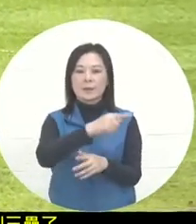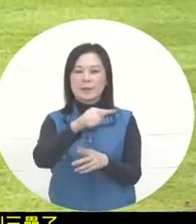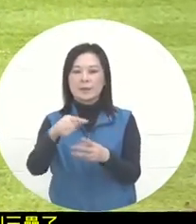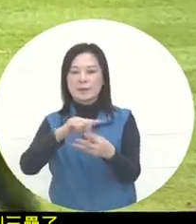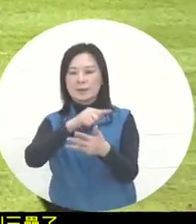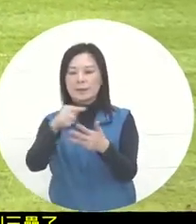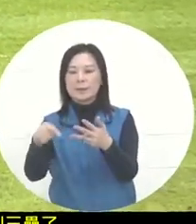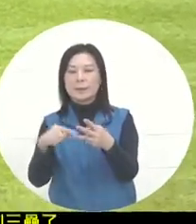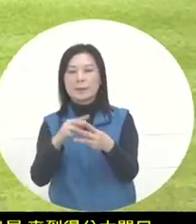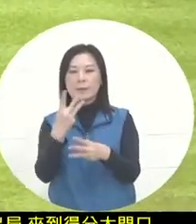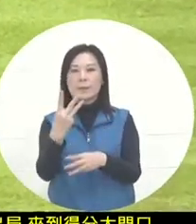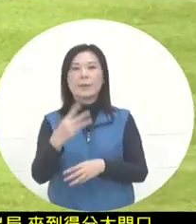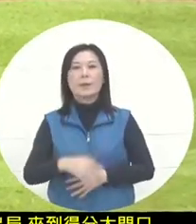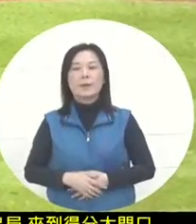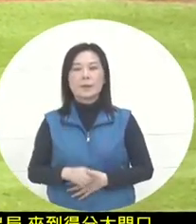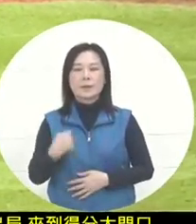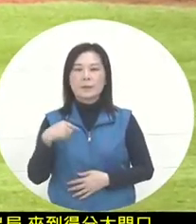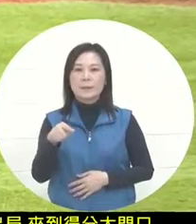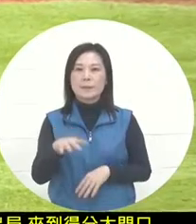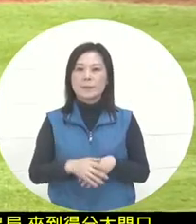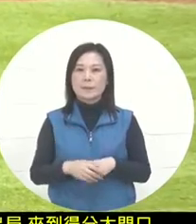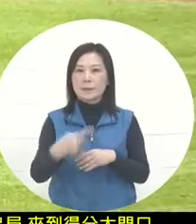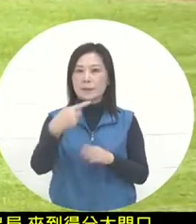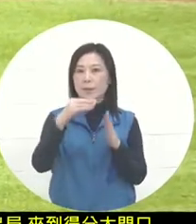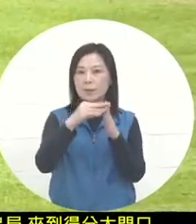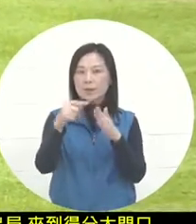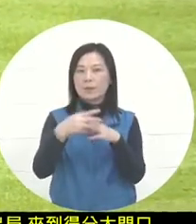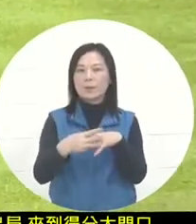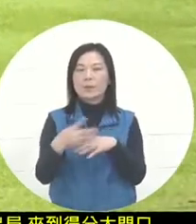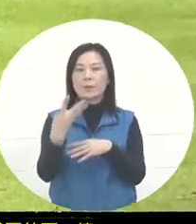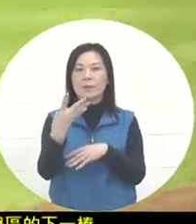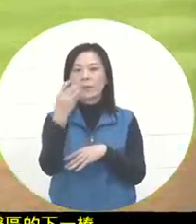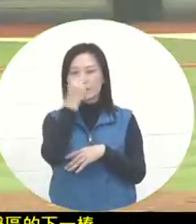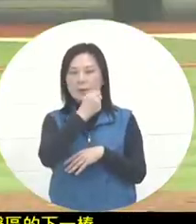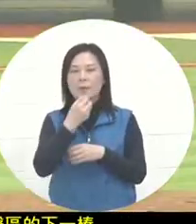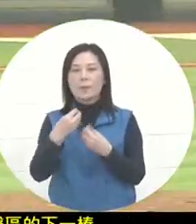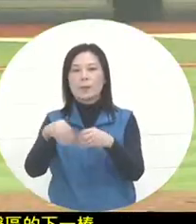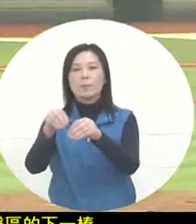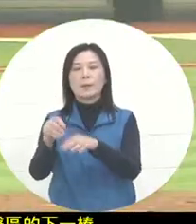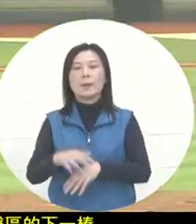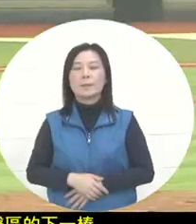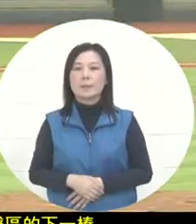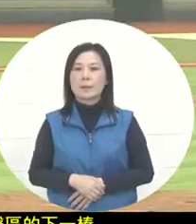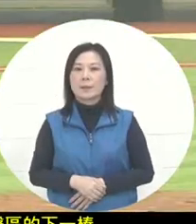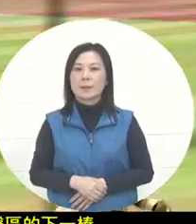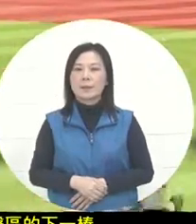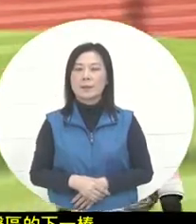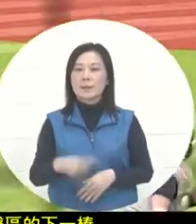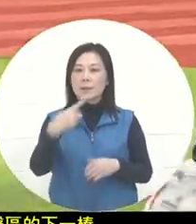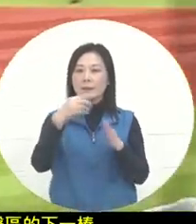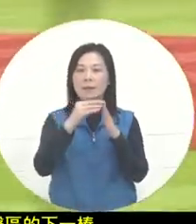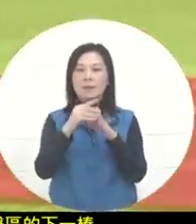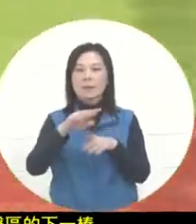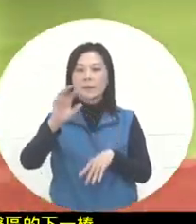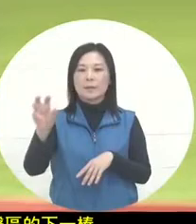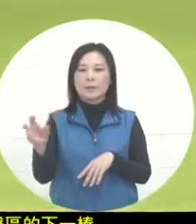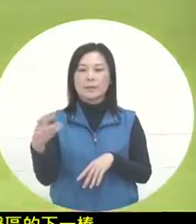Today, in the first inning, we picked a four-ball walk and then in the second round of the first inning. It's another reverse shot.